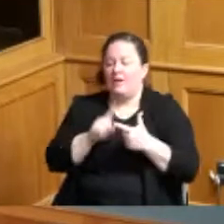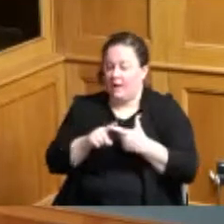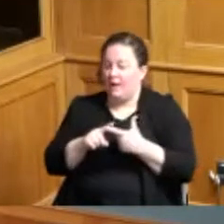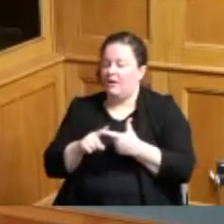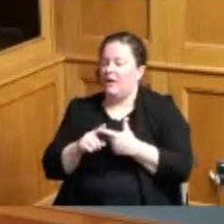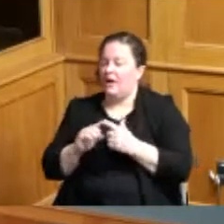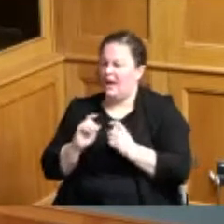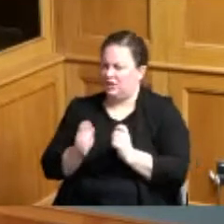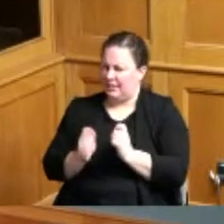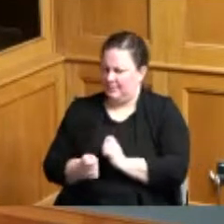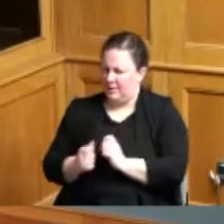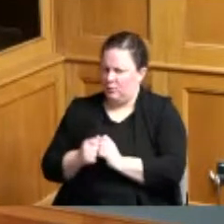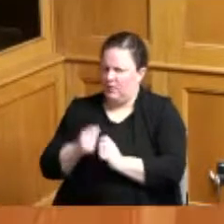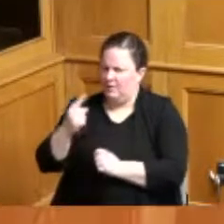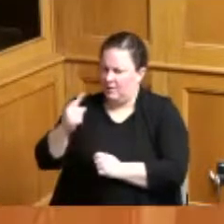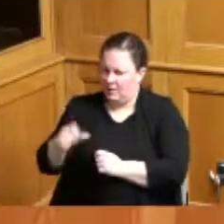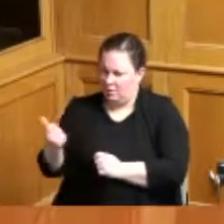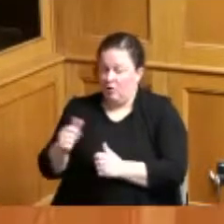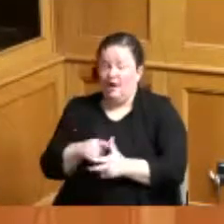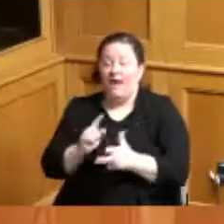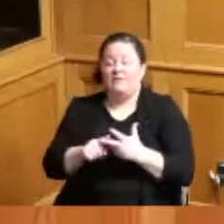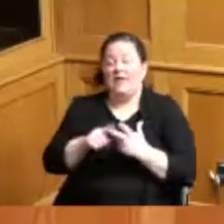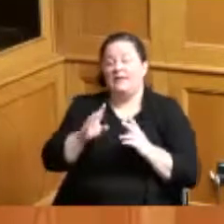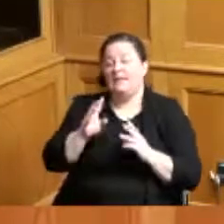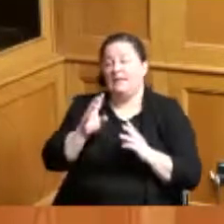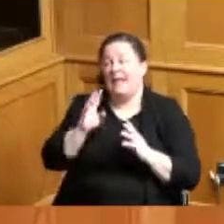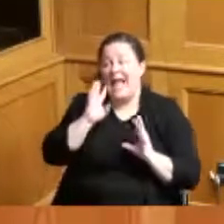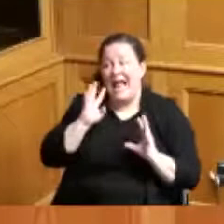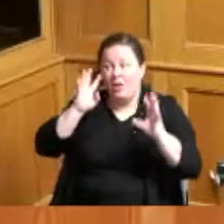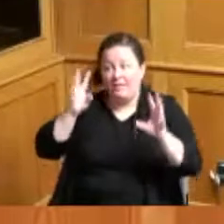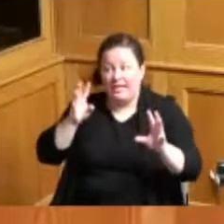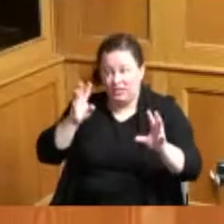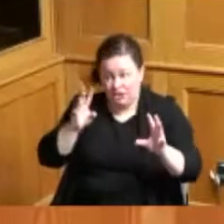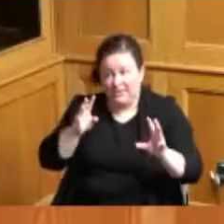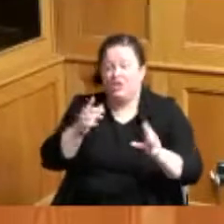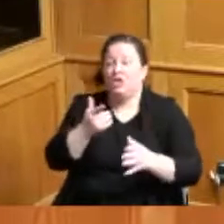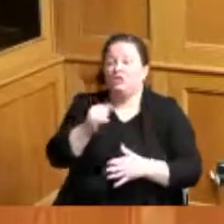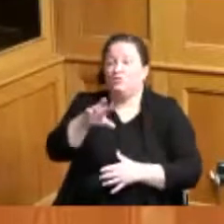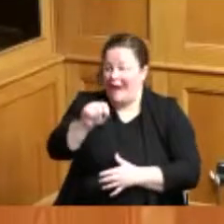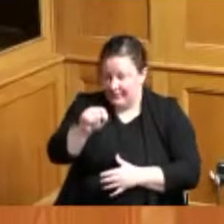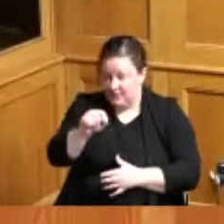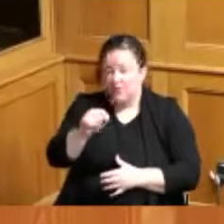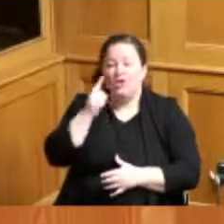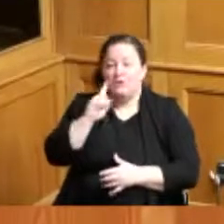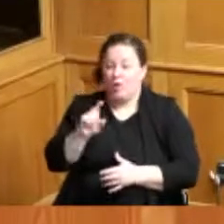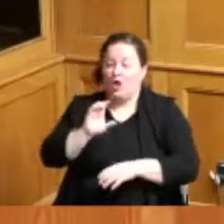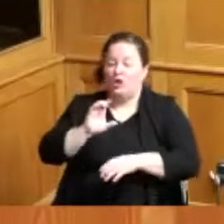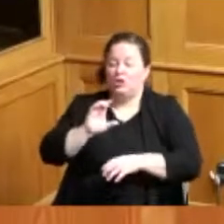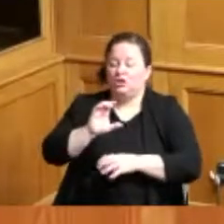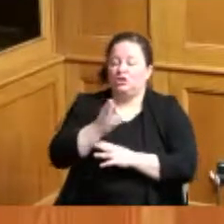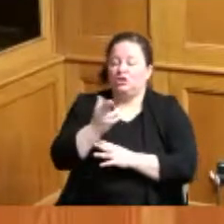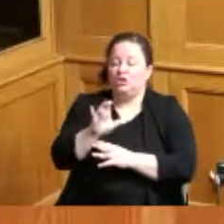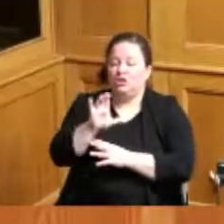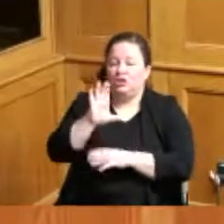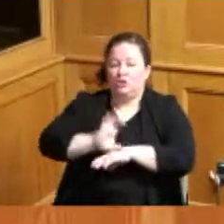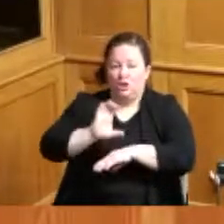we have an innovation grant that went to a church church on fire ministries and HCDC